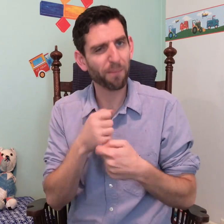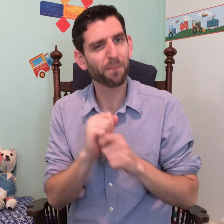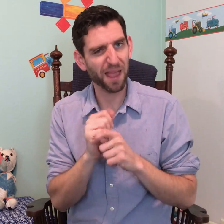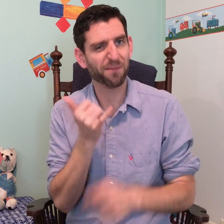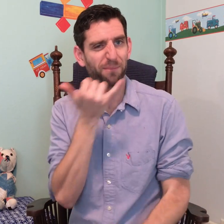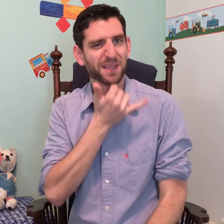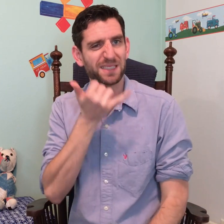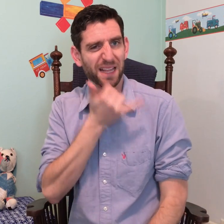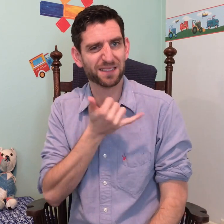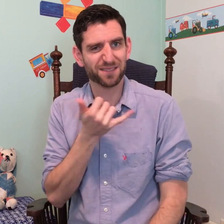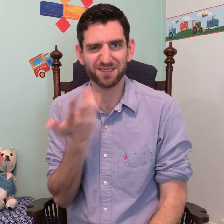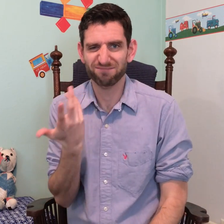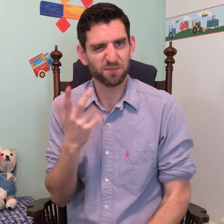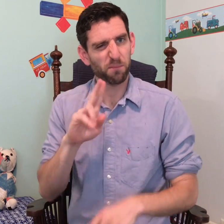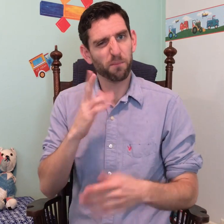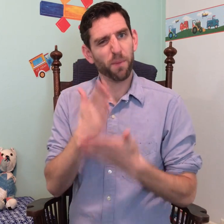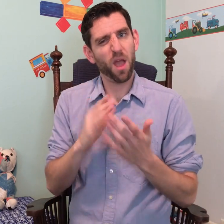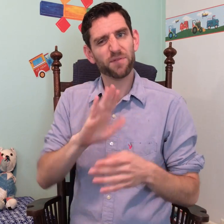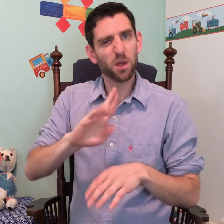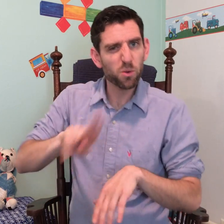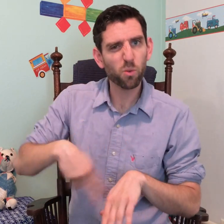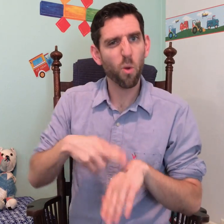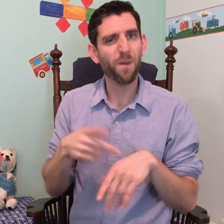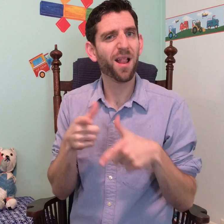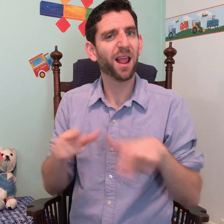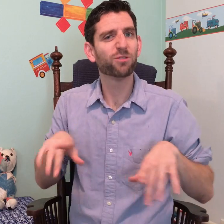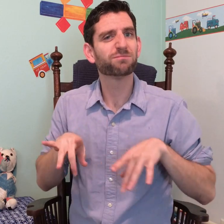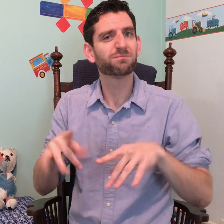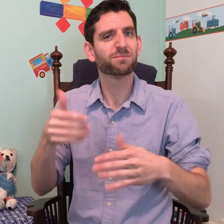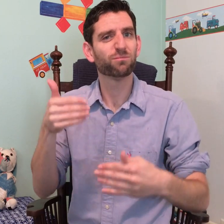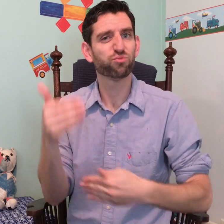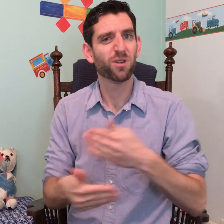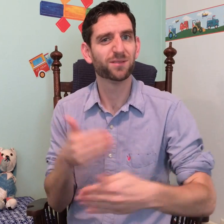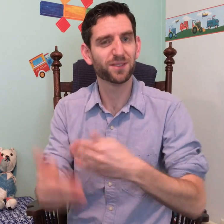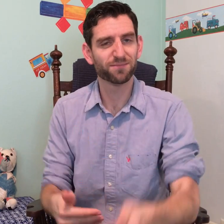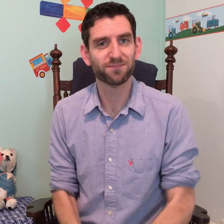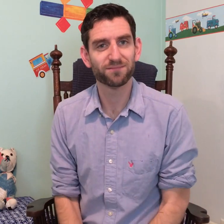will often make mistakes. That's a normal part of the language acquisition process.